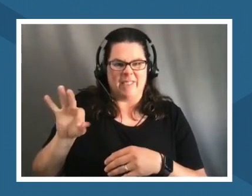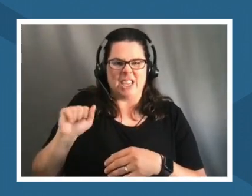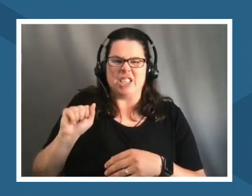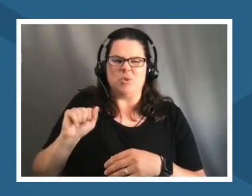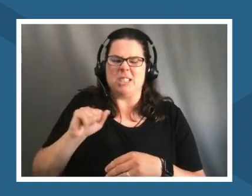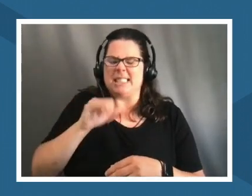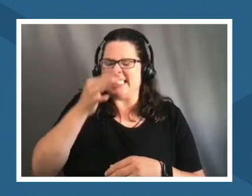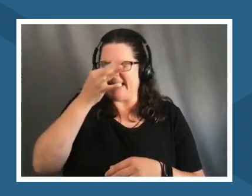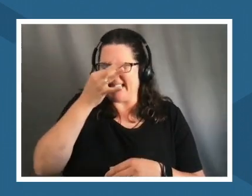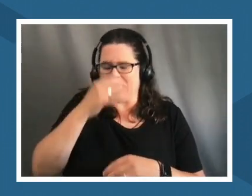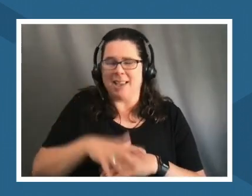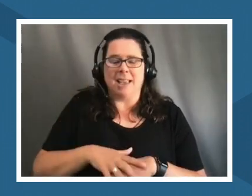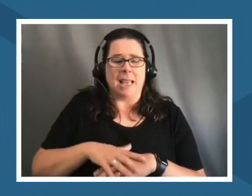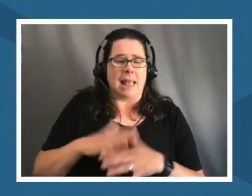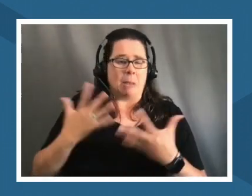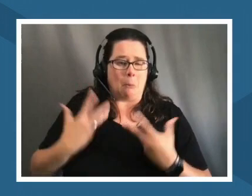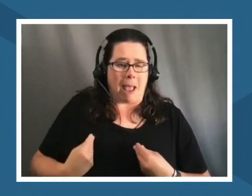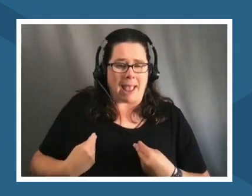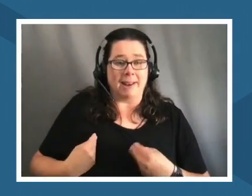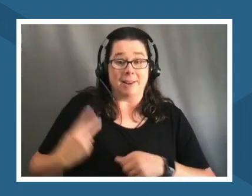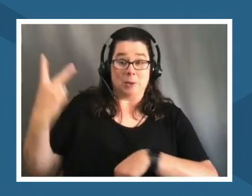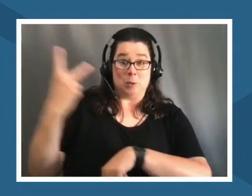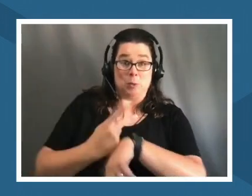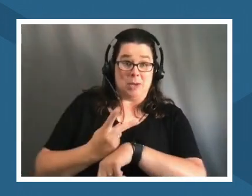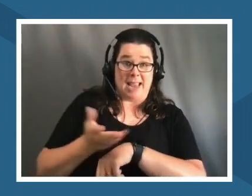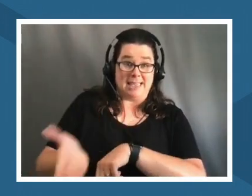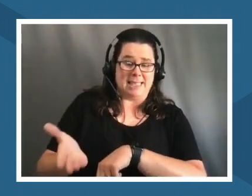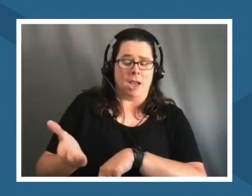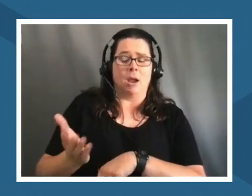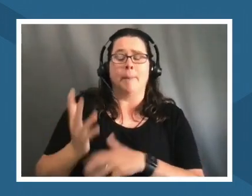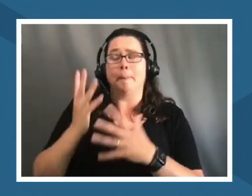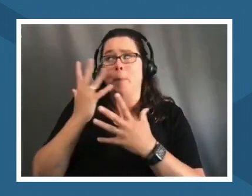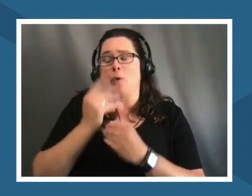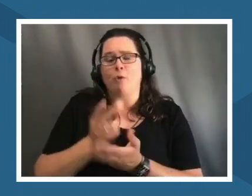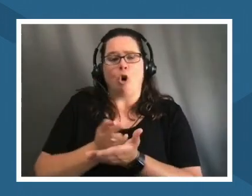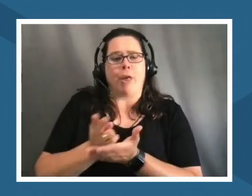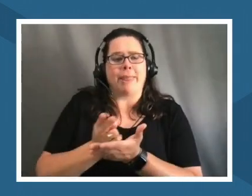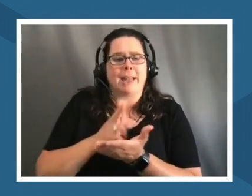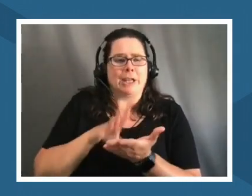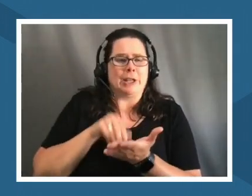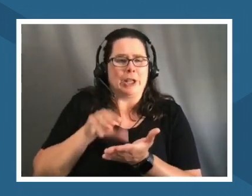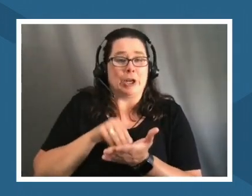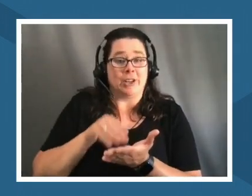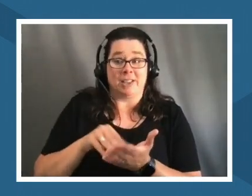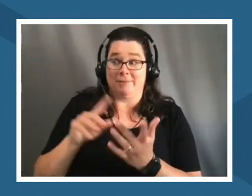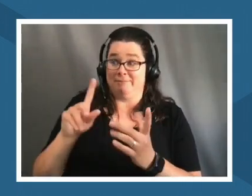there for two days and and it was just beautiful it was authentic learning and